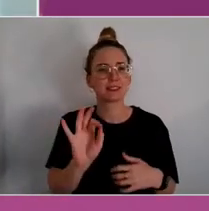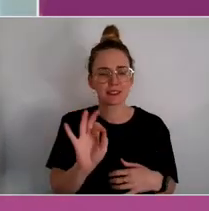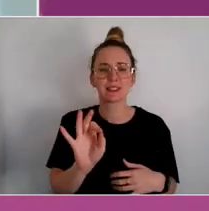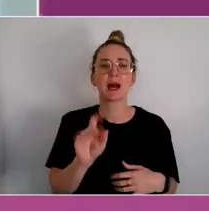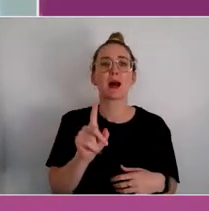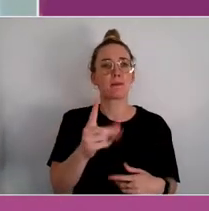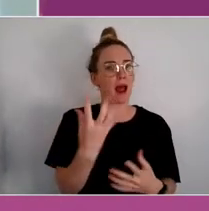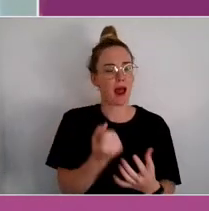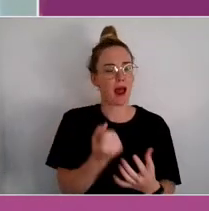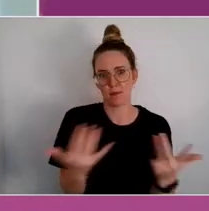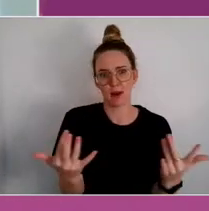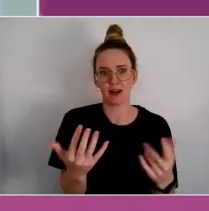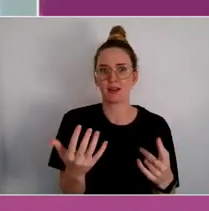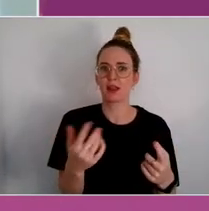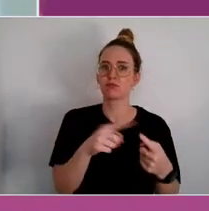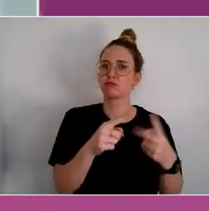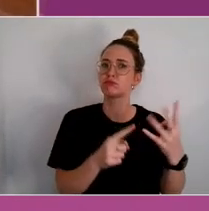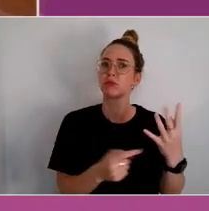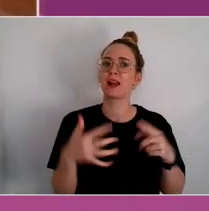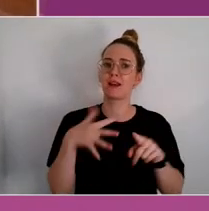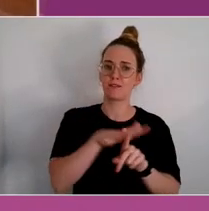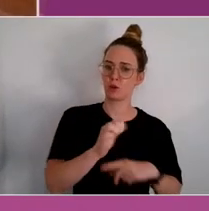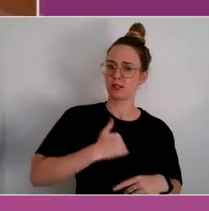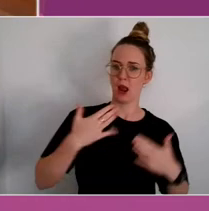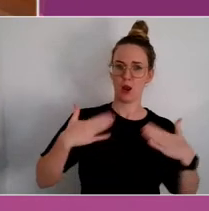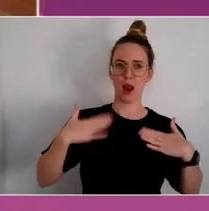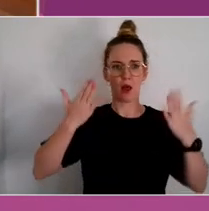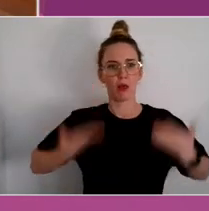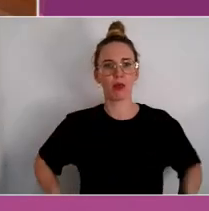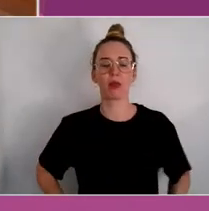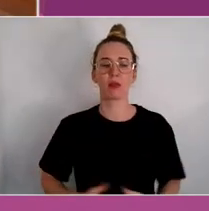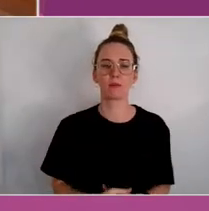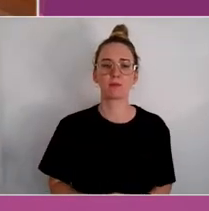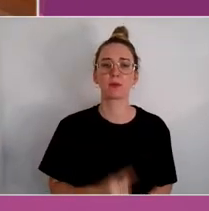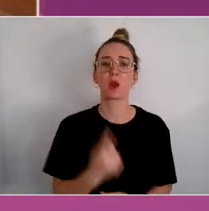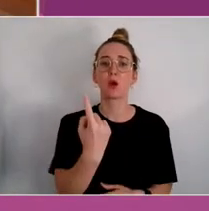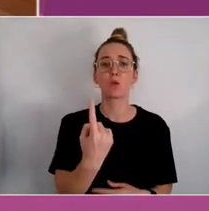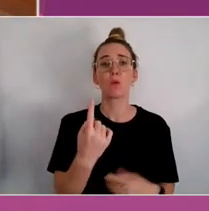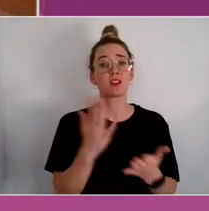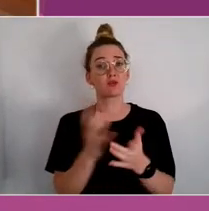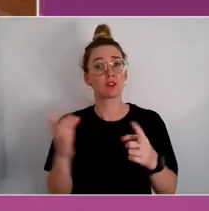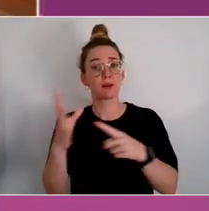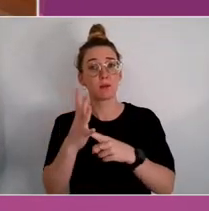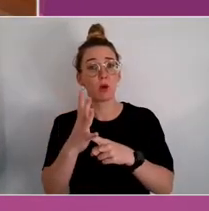But one domain that's very important to our discussion today is cultural expression and